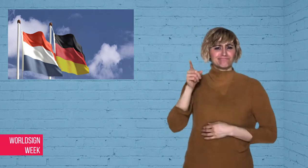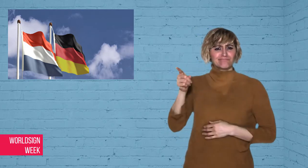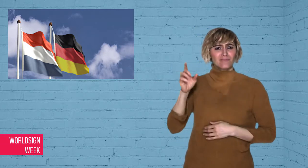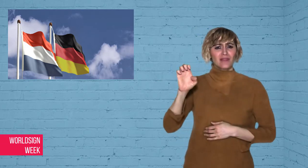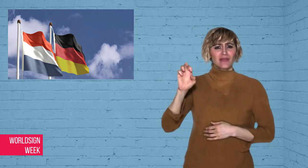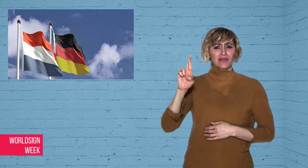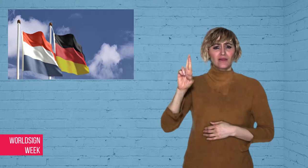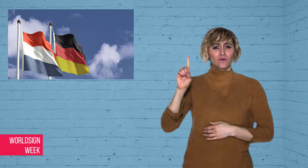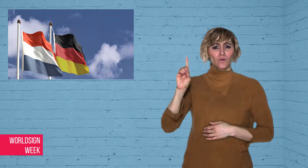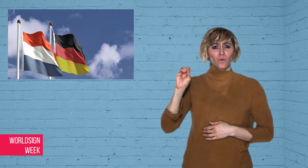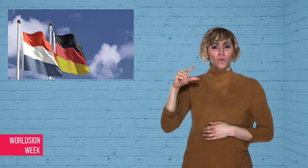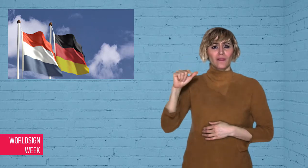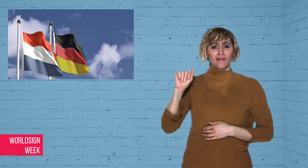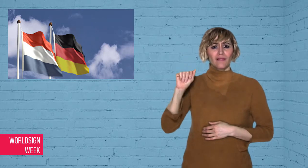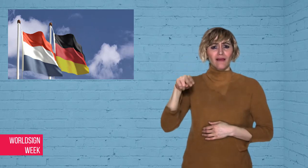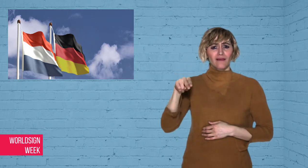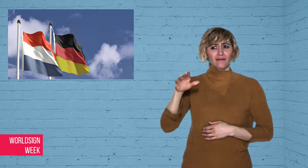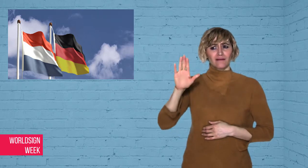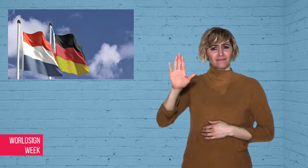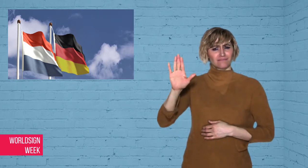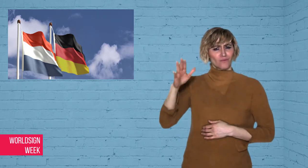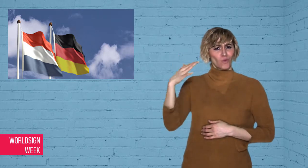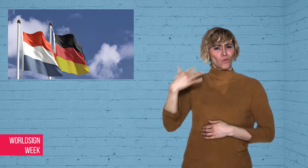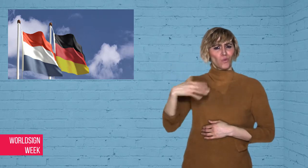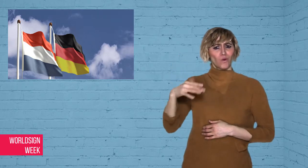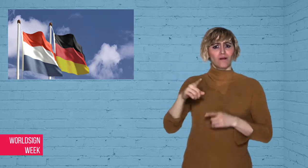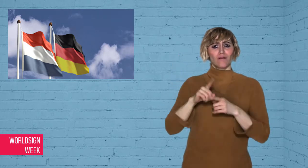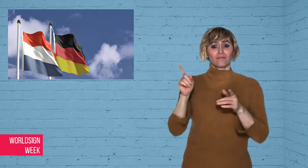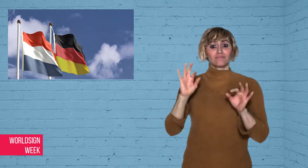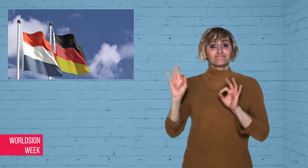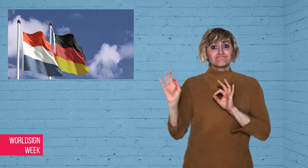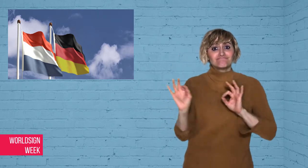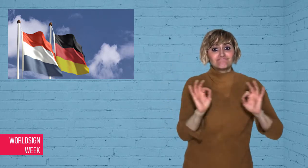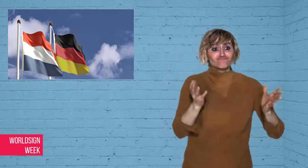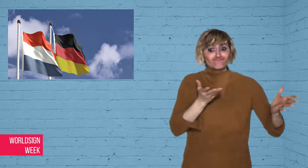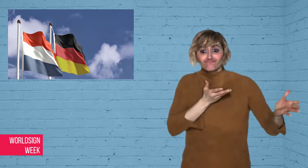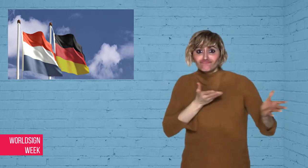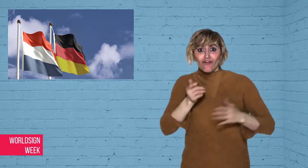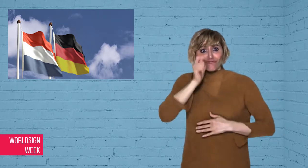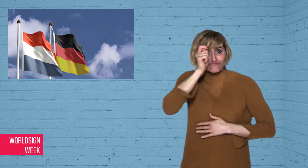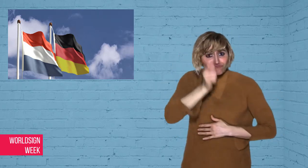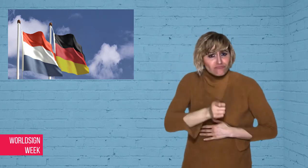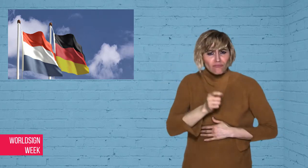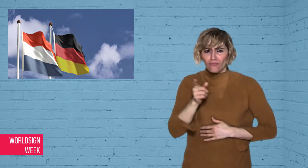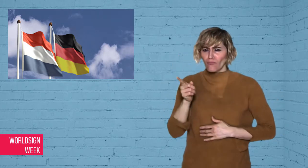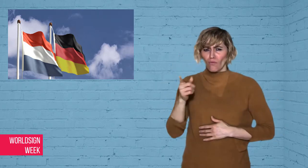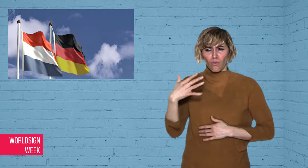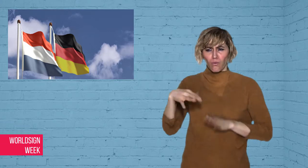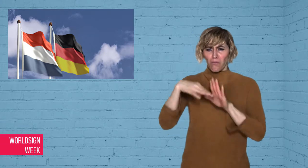Erdogan’s increasingly undiplomatic